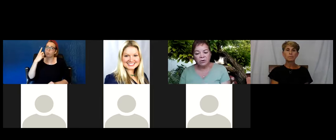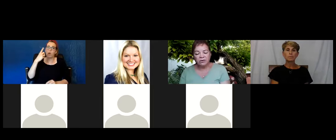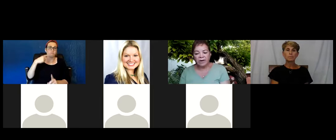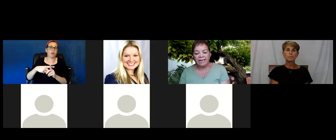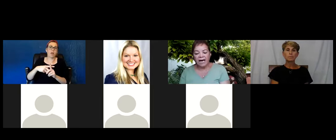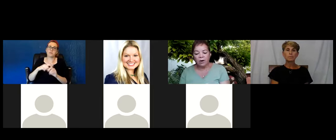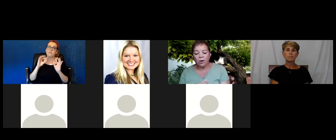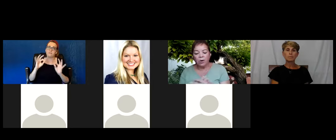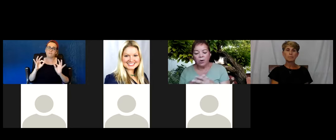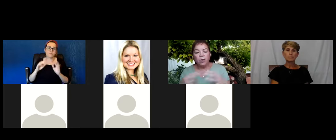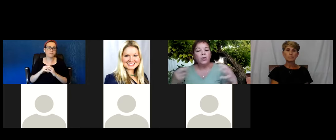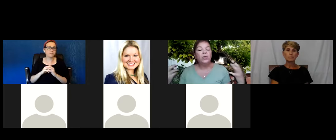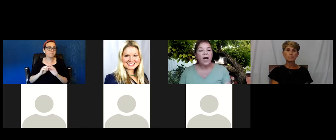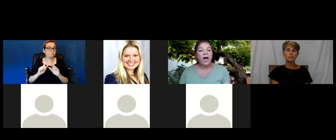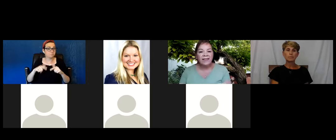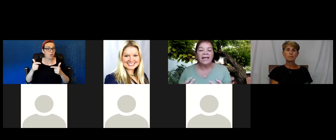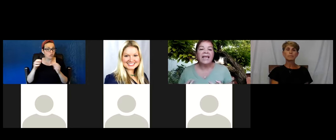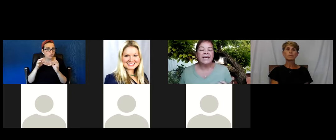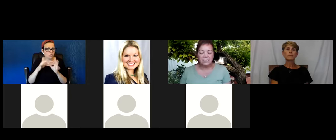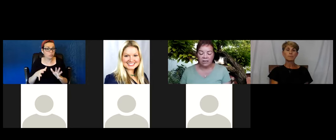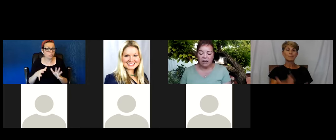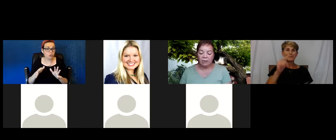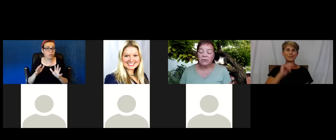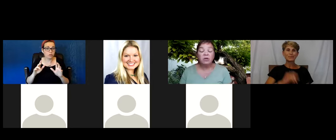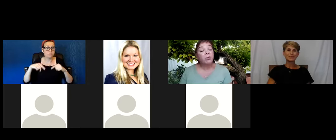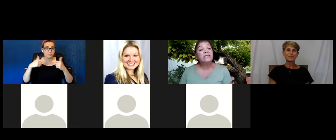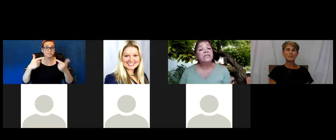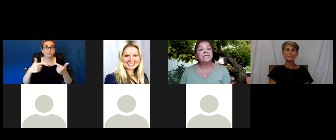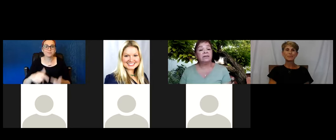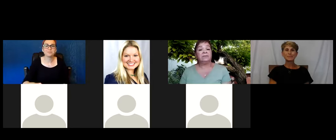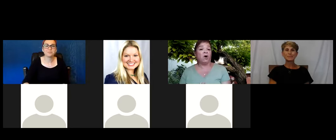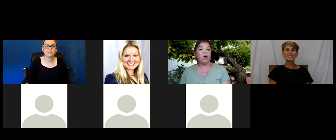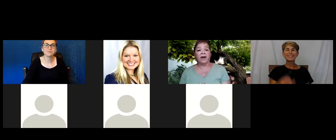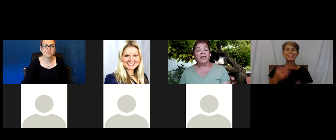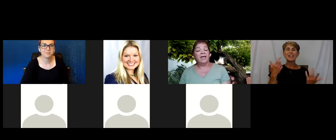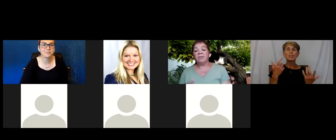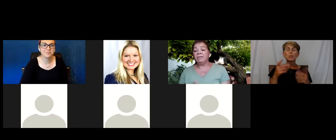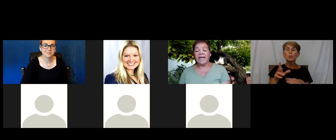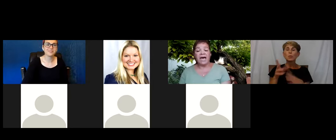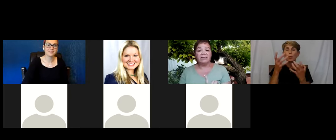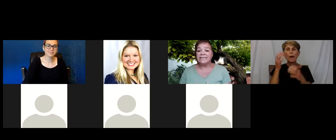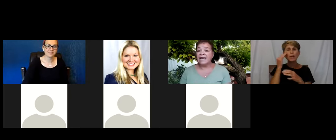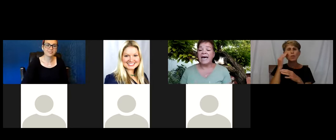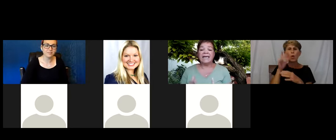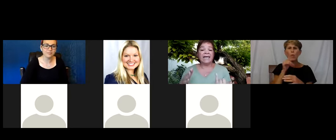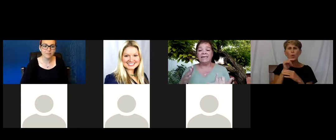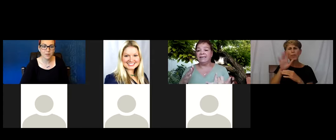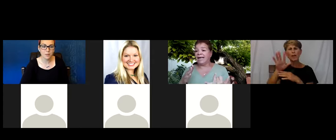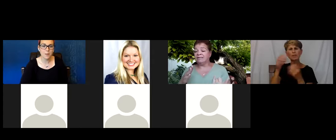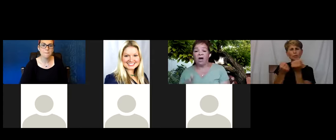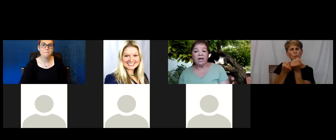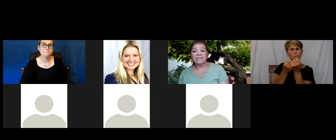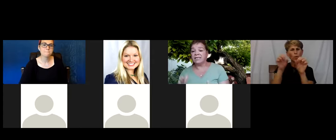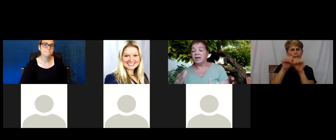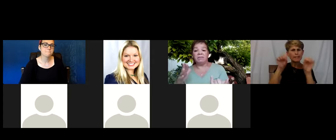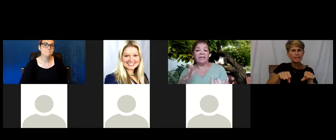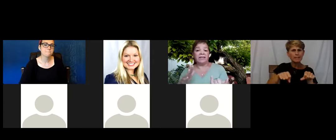we also find out who the clients support systems are. Maybe they have a dad that talks to them